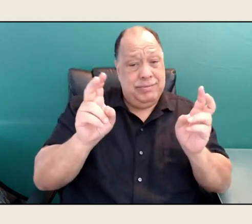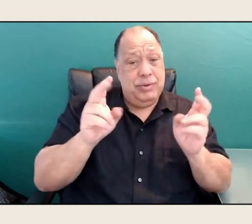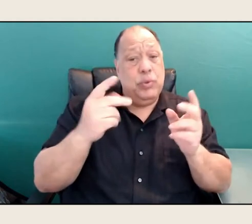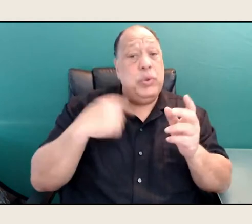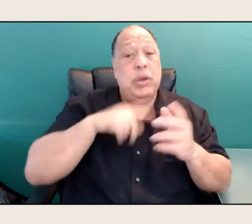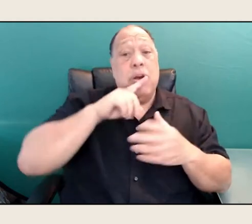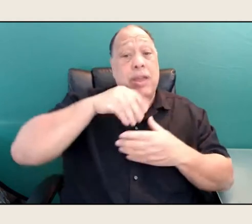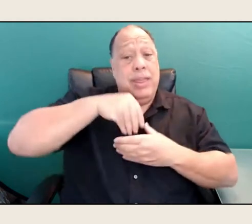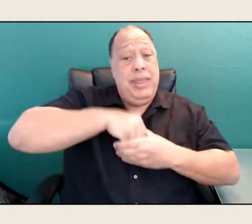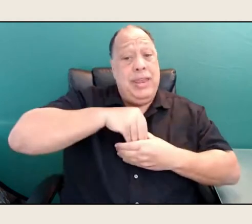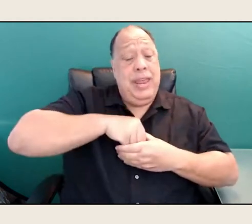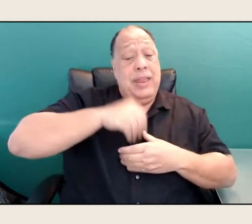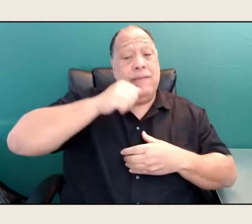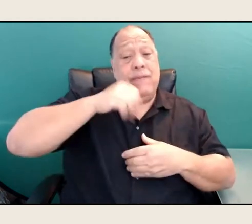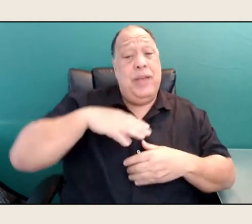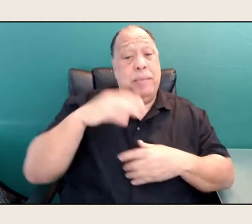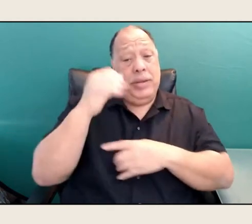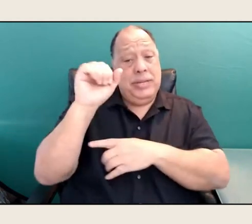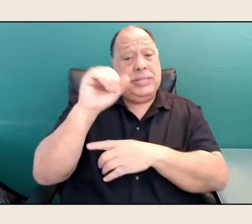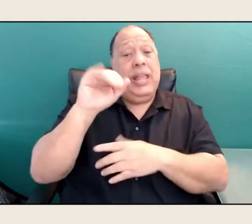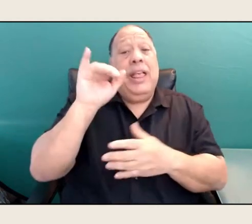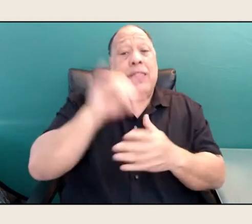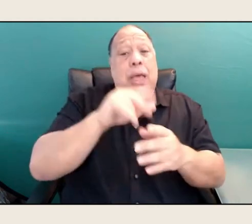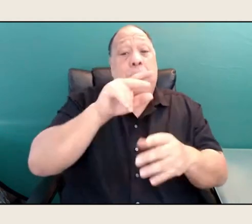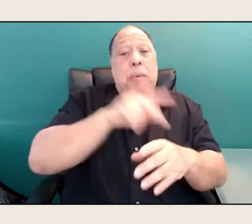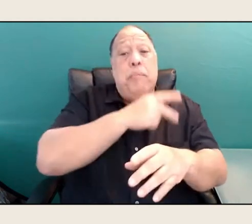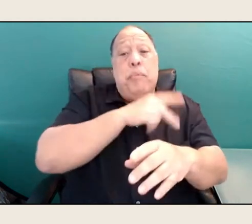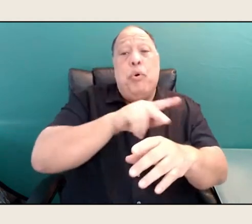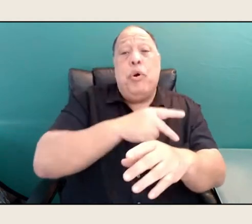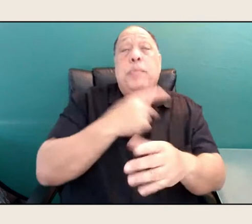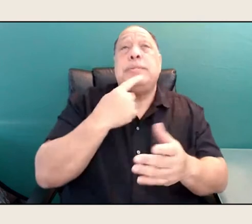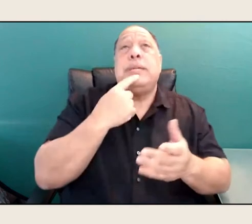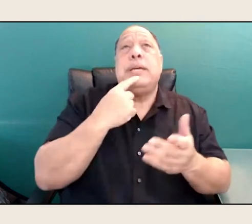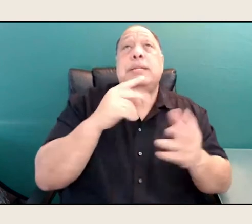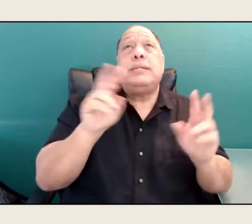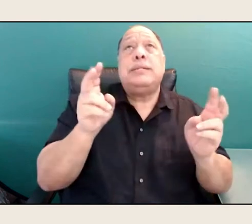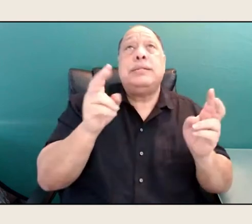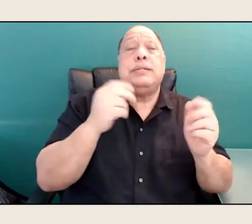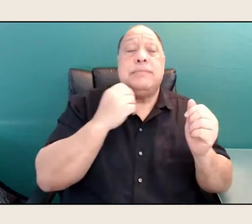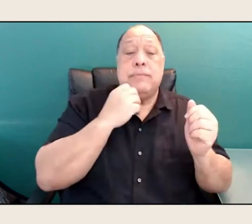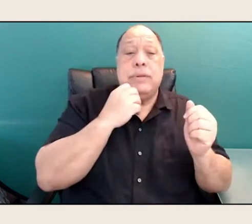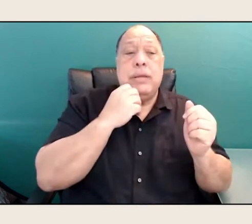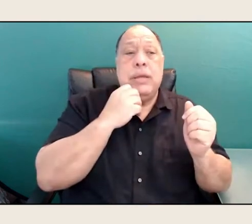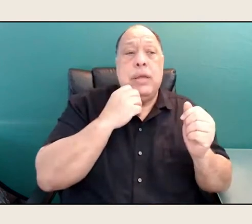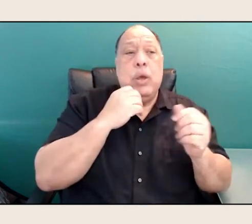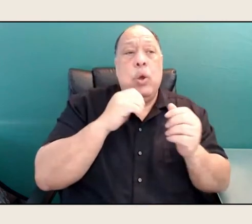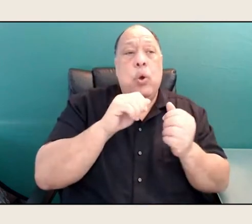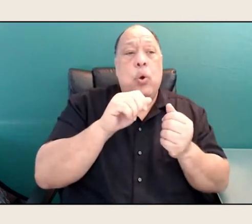It's like that poem, where it says "washing my mother's body, my favorite part of that